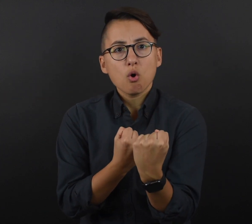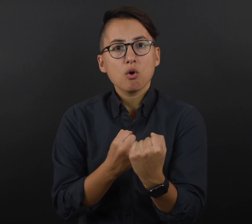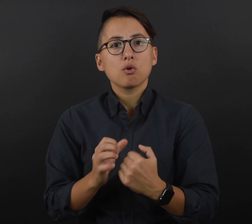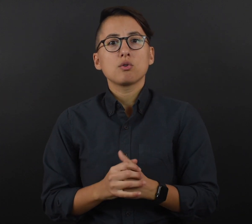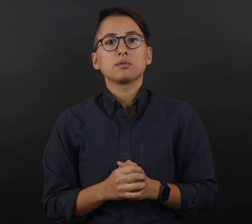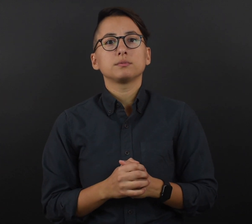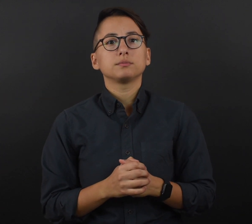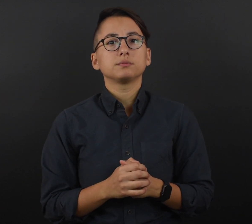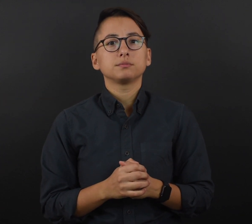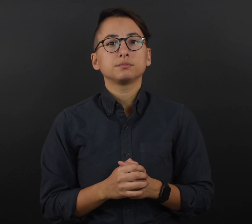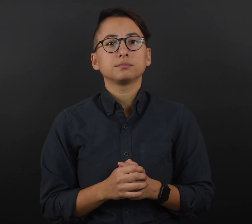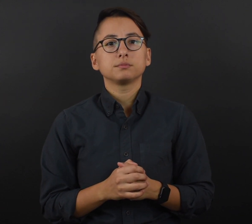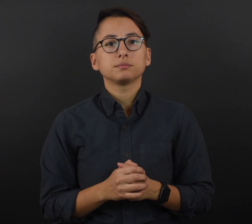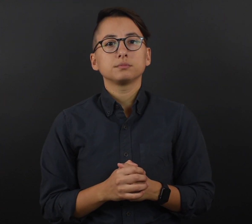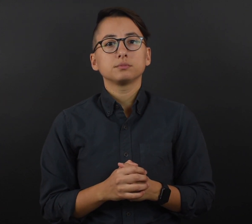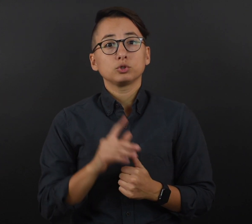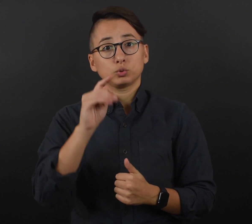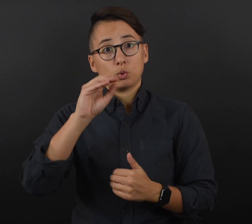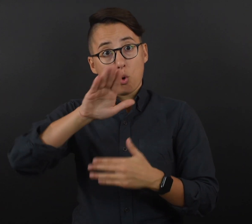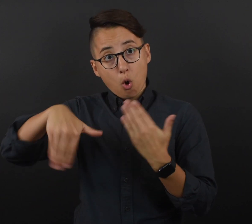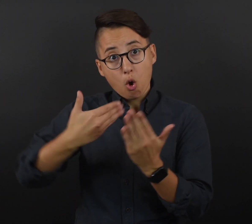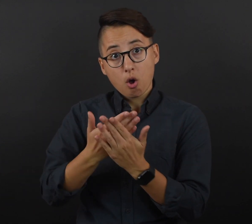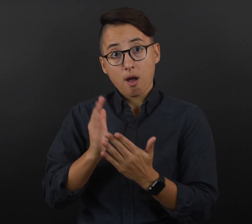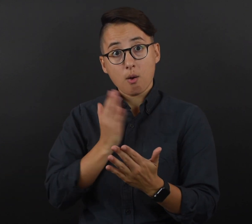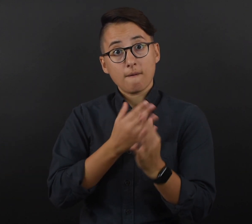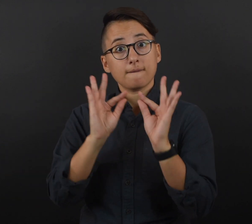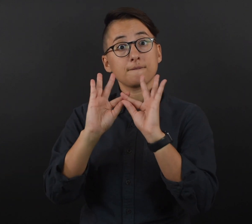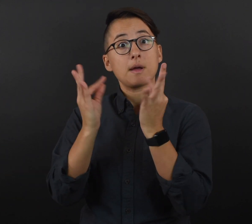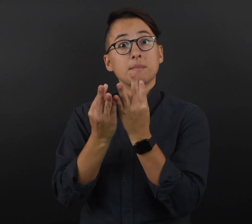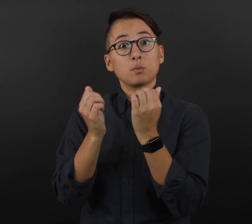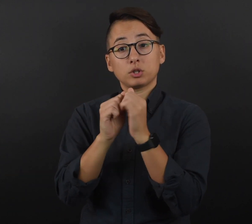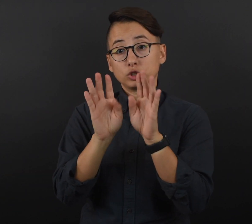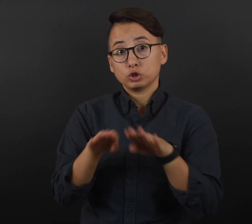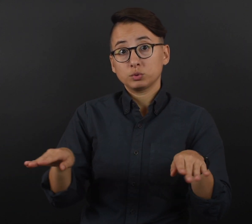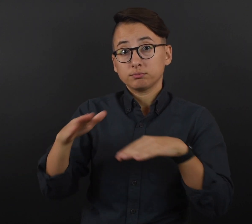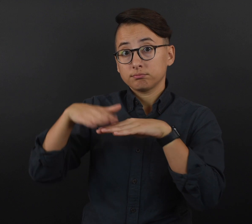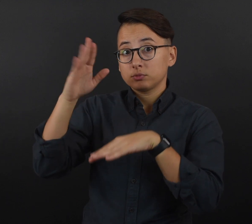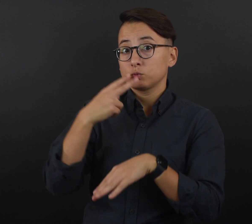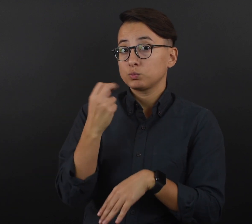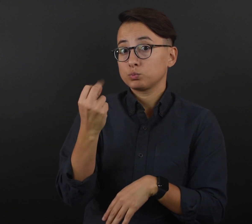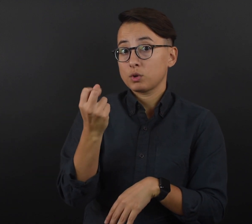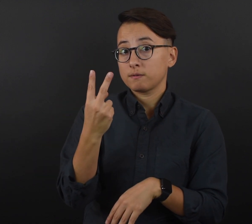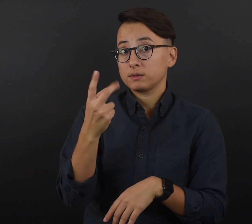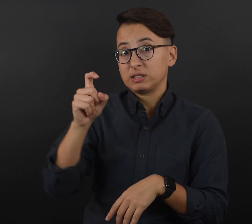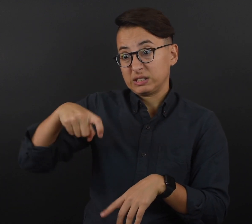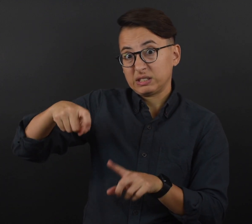To all the families with children 12 years of age and older who still need